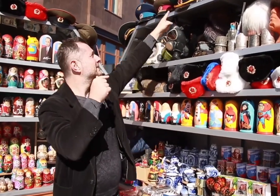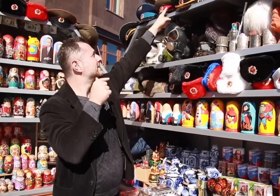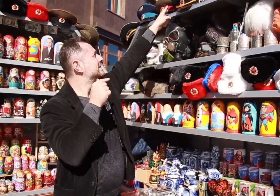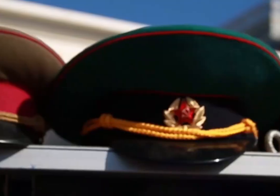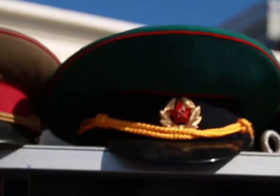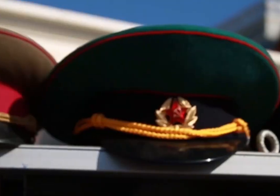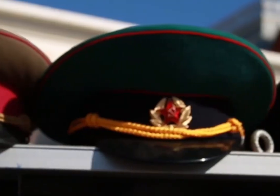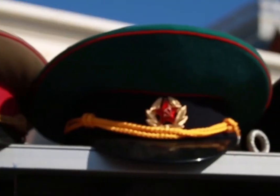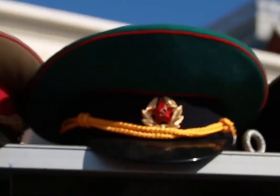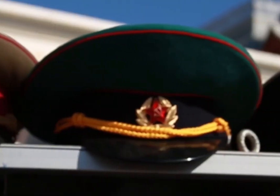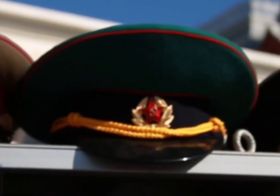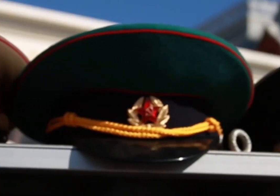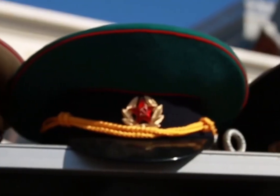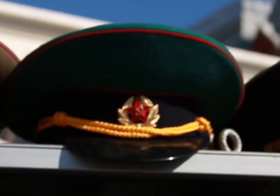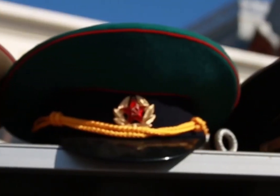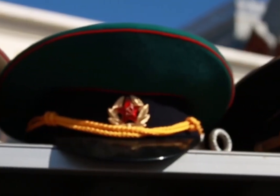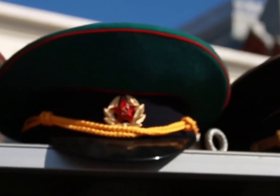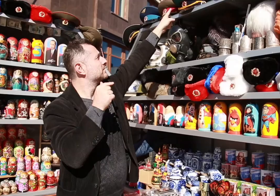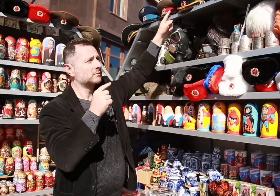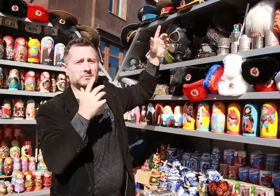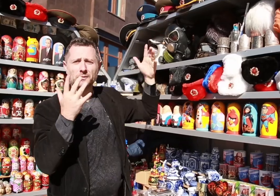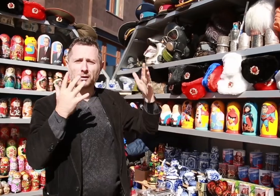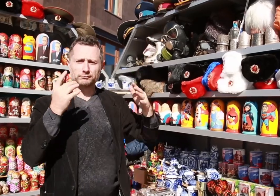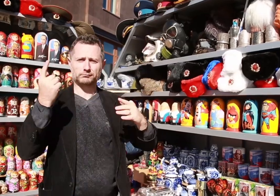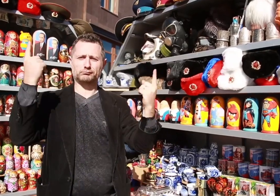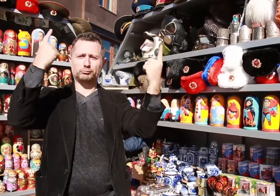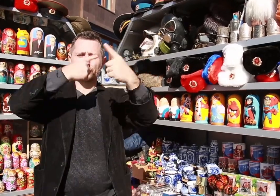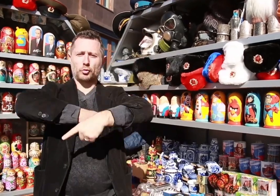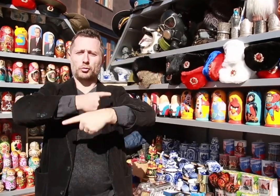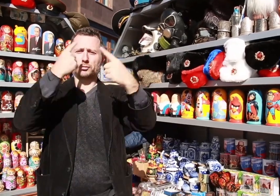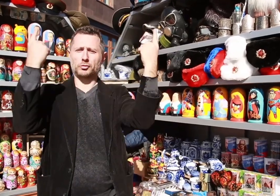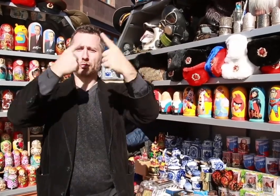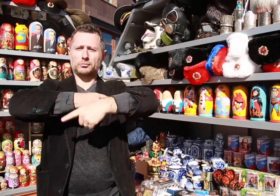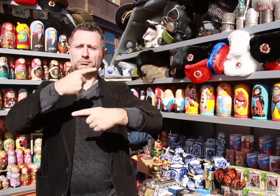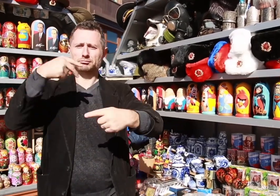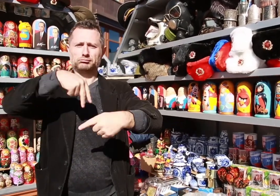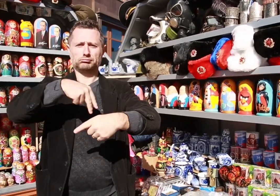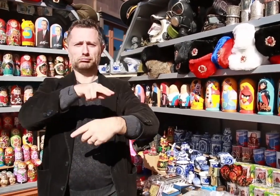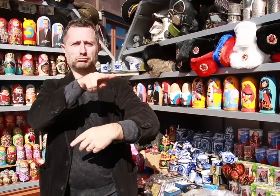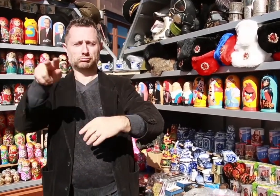parts of the Russian armed forces. The green